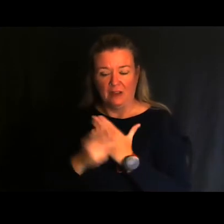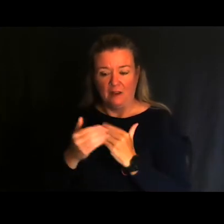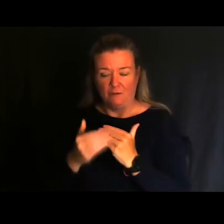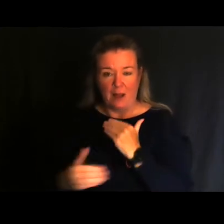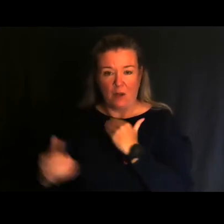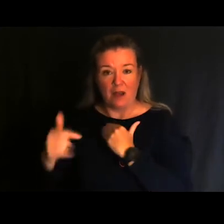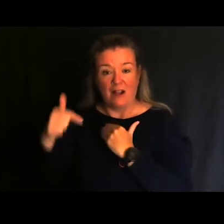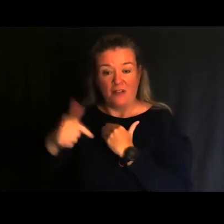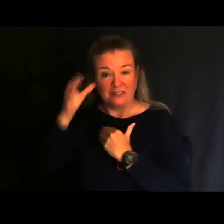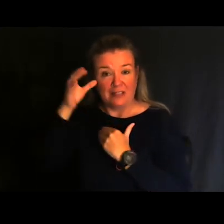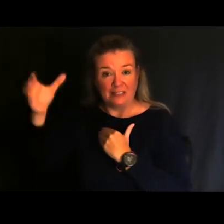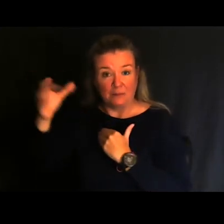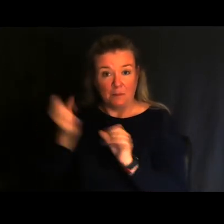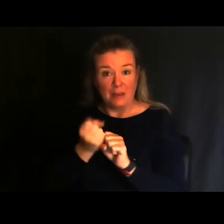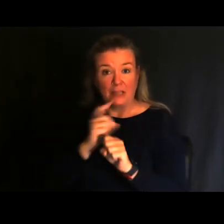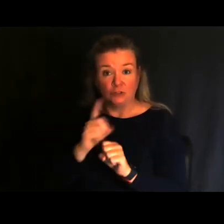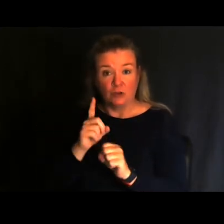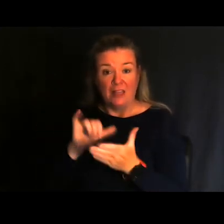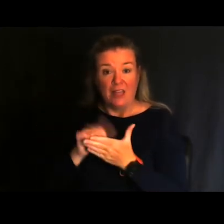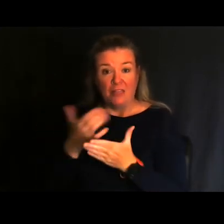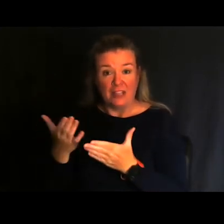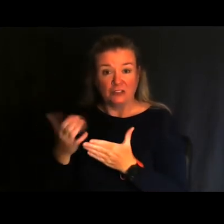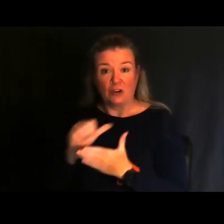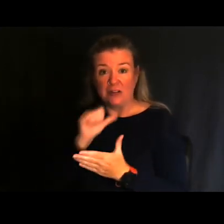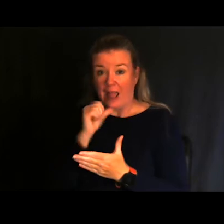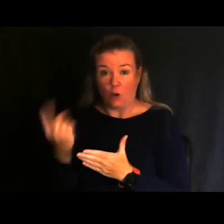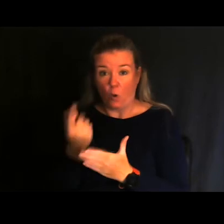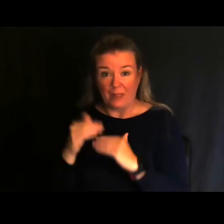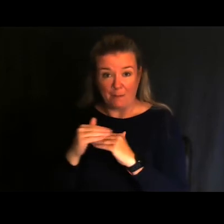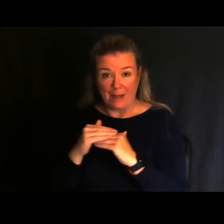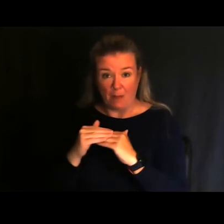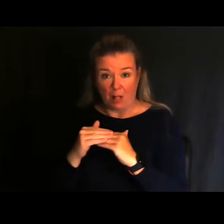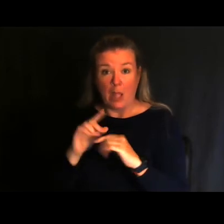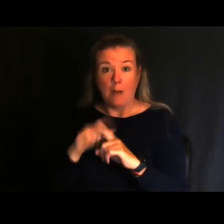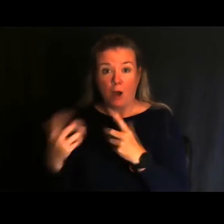concept of making sure that things are inclusive and universally accessible.